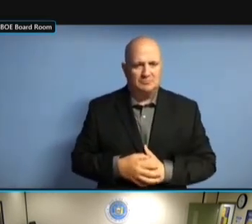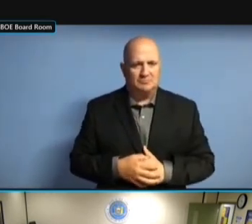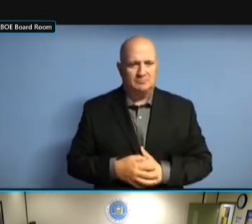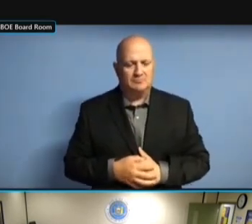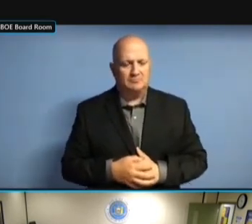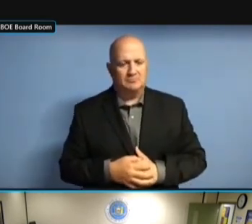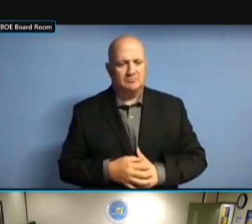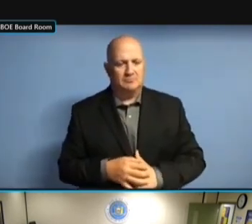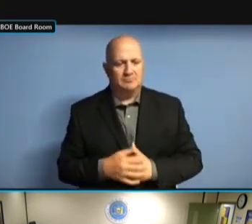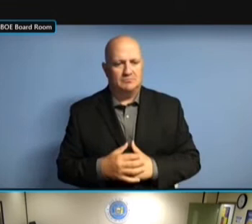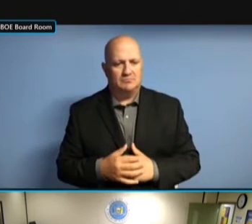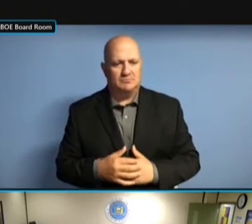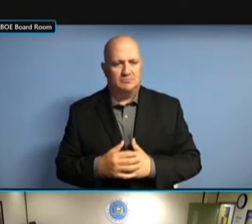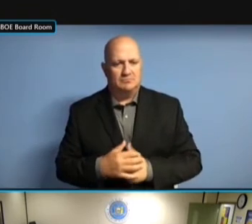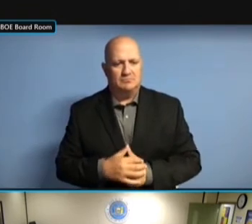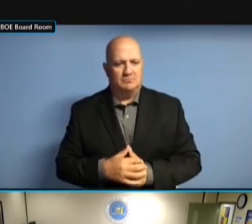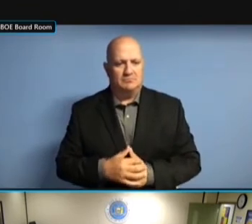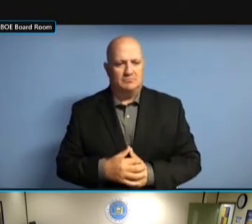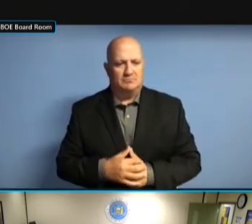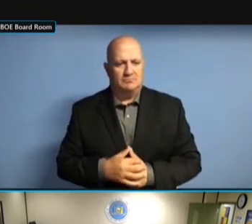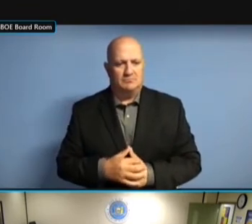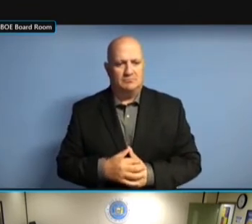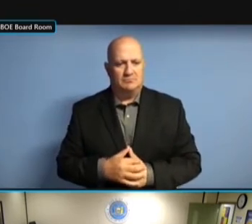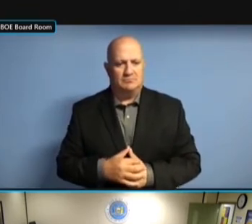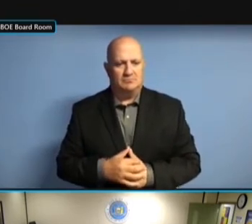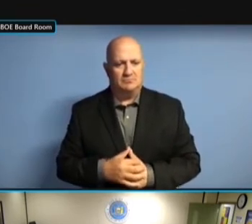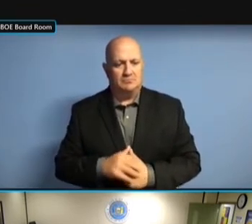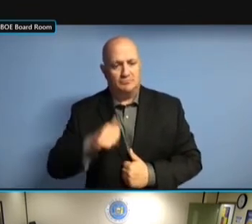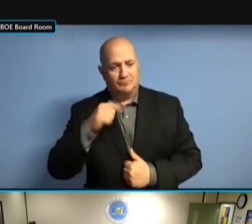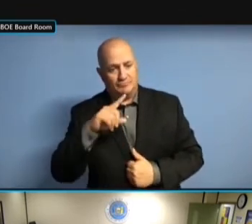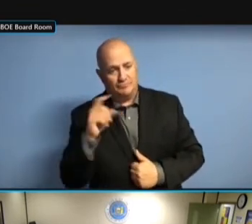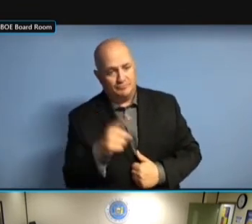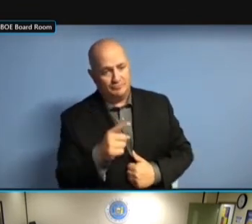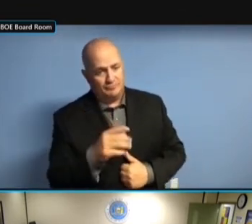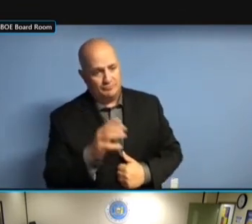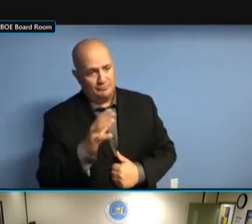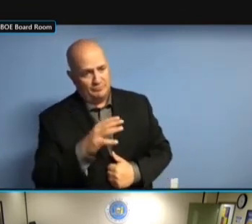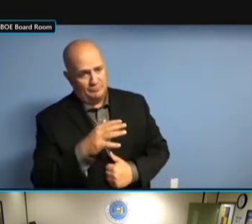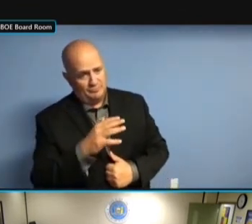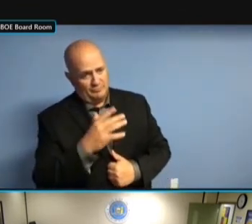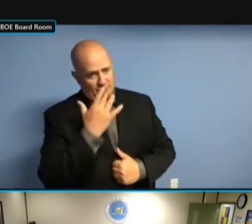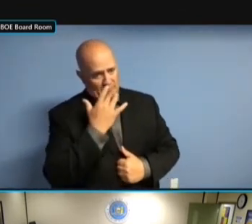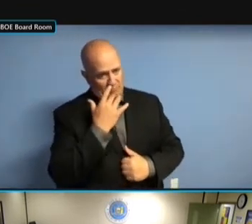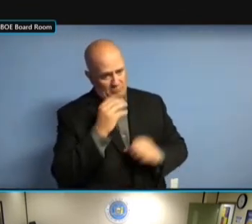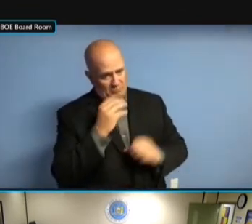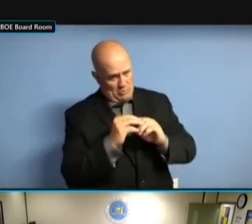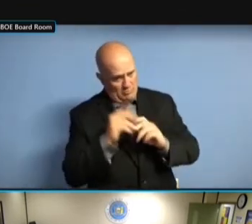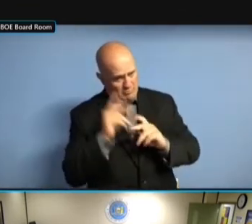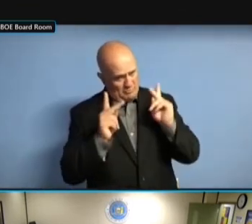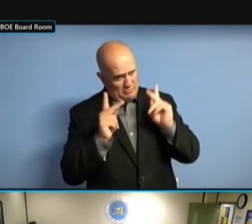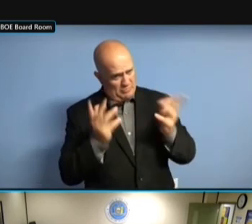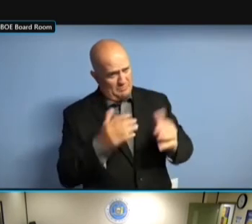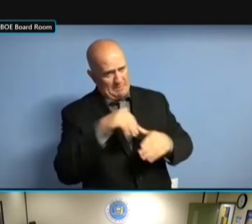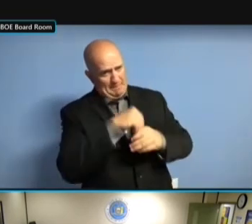FROM A COST/BENEFIT SITUATION, WOULD YOU FROM A COST/BENEFIT SITUATION, WOULD YOU PREFER FROM A COST/BENEFIT SITUATION, WOULD YOU PREFER MORE SITUATION, WOULD YOU PREFER MORE SITUATION, WOULD YOU PREFER MORE IN-HOUSE SITUATION, WOULD YOU PREFER MORE IN-HOUSE PEOPLE SITUATION, WOULD YOU PREFER MORE IN-HOUSE PEOPLE THAN IN-HOUSE PEOPLE THAN IN-HOUSE PEOPLE THAN CONTRACTORS? CONTRACTORS? CONTRACTORS? AND CONTRACTORS? AND WOULD